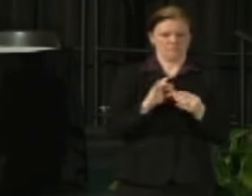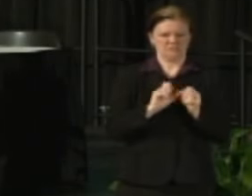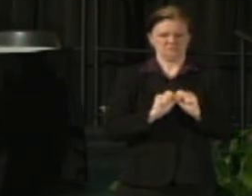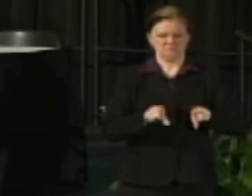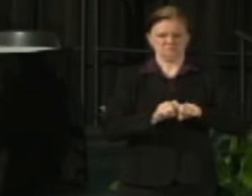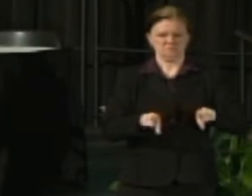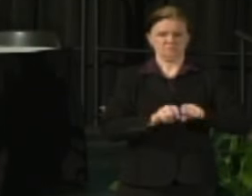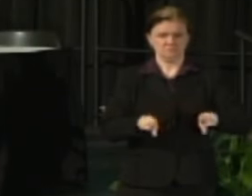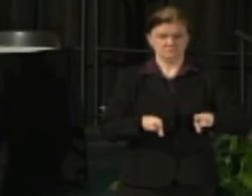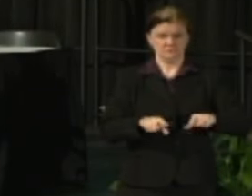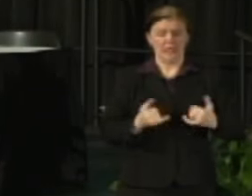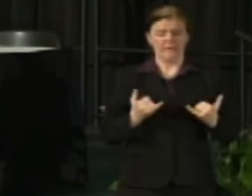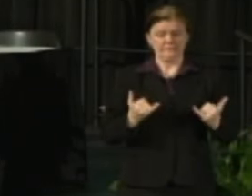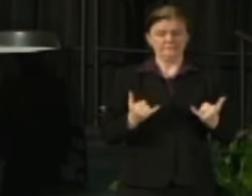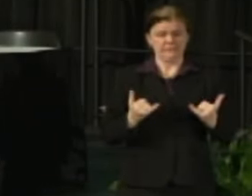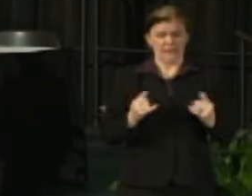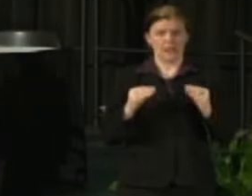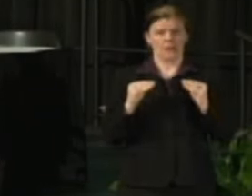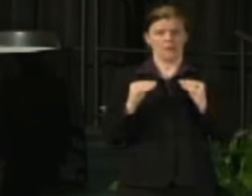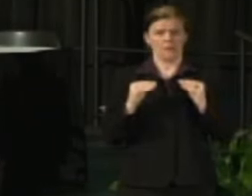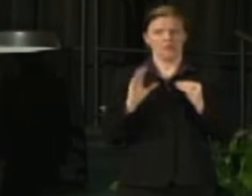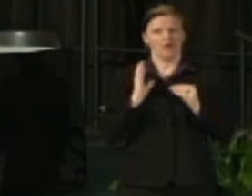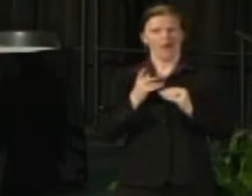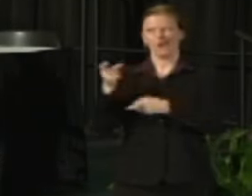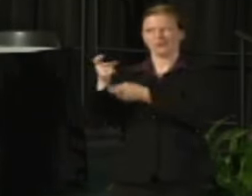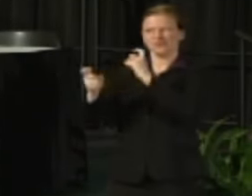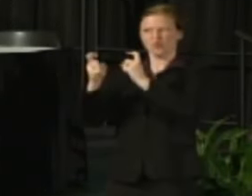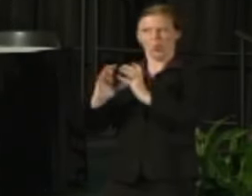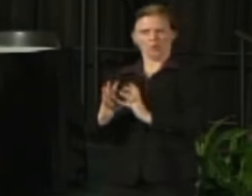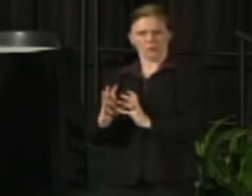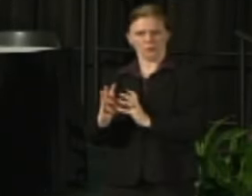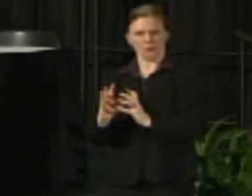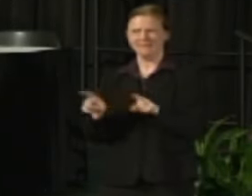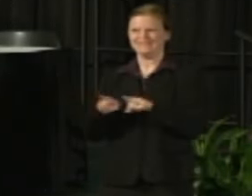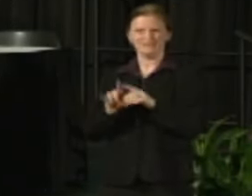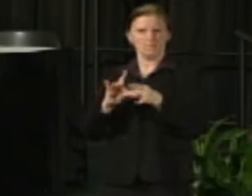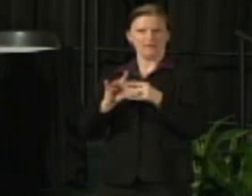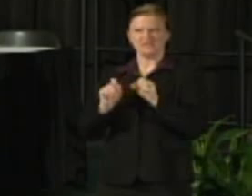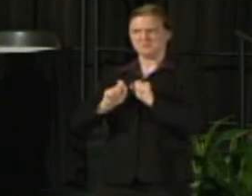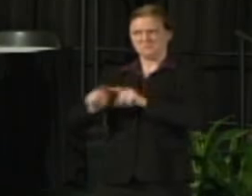We have today going out to our donors and friends a similar message in terms of the advocacy.